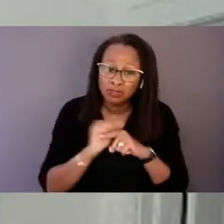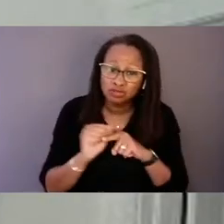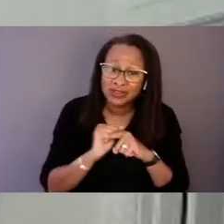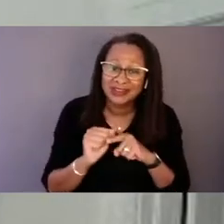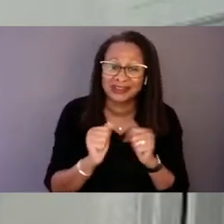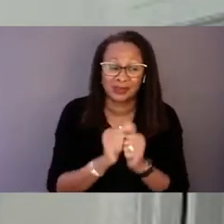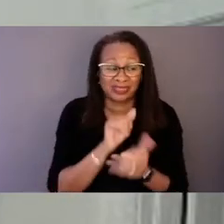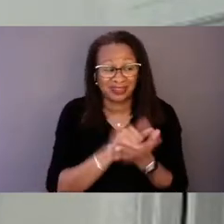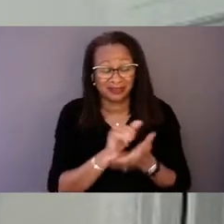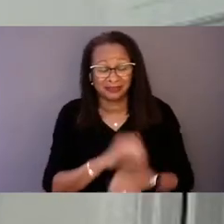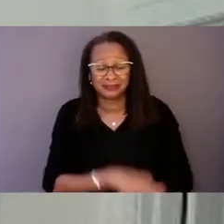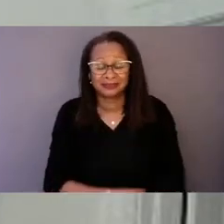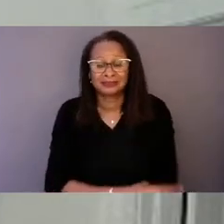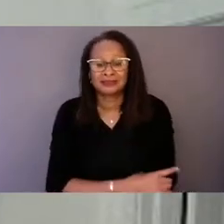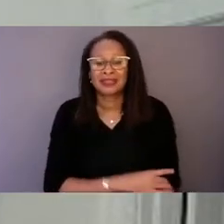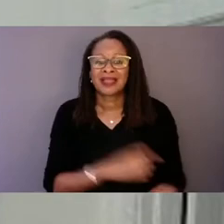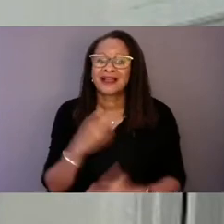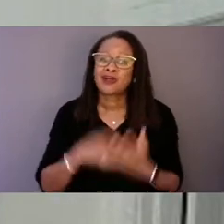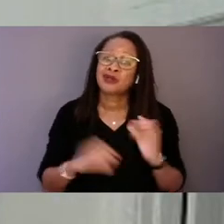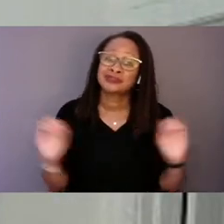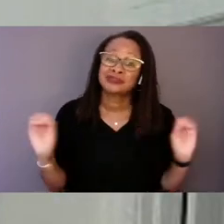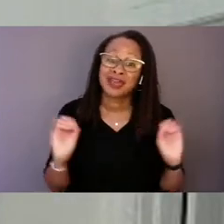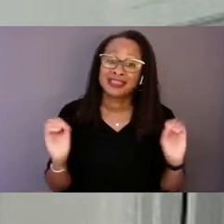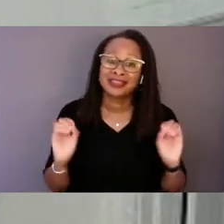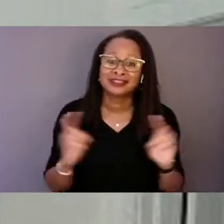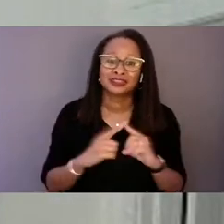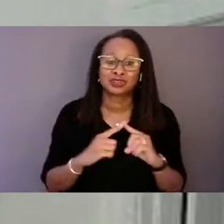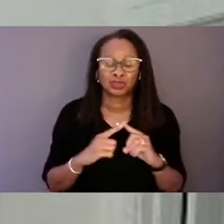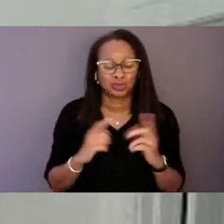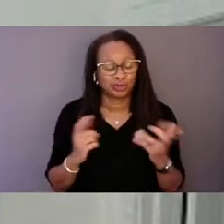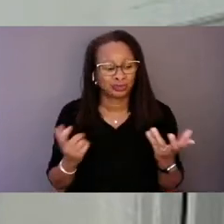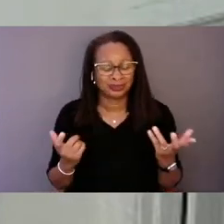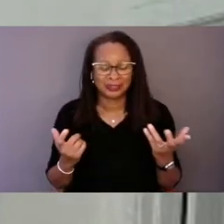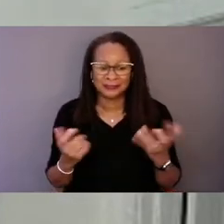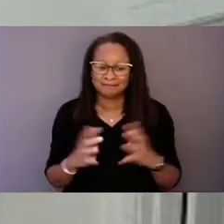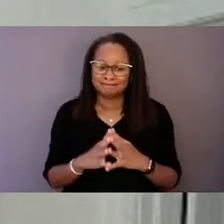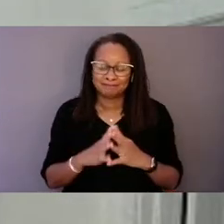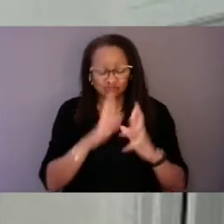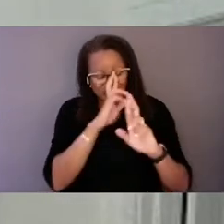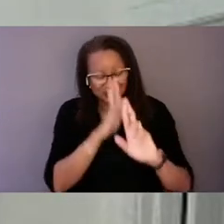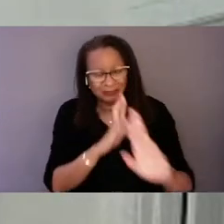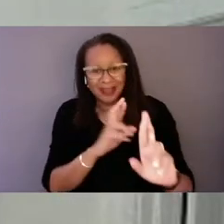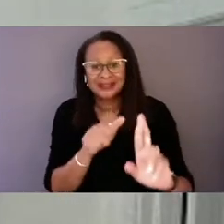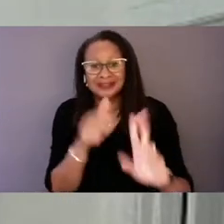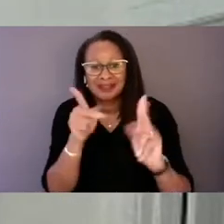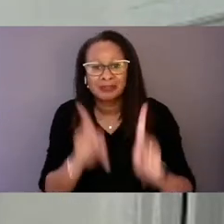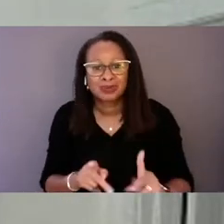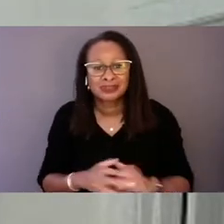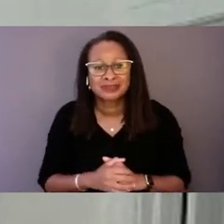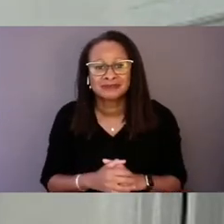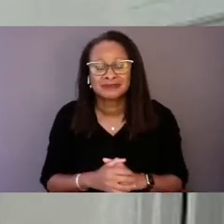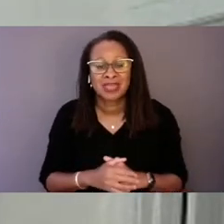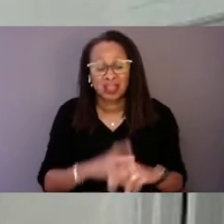It costs nothing to treat someone with respect, to respect their autonomy,